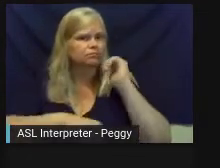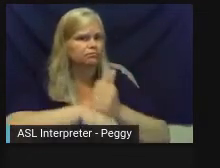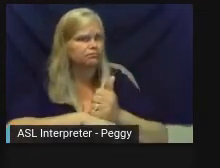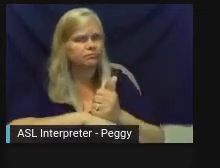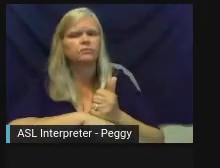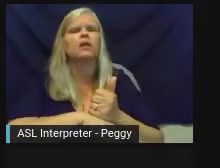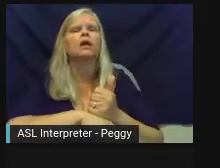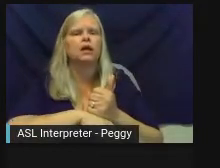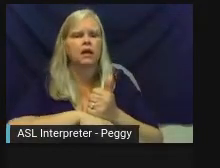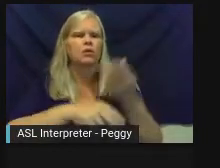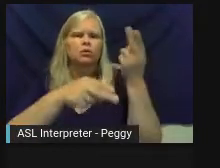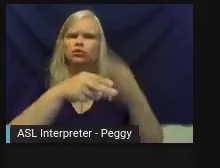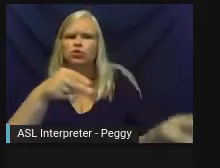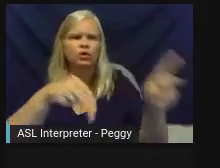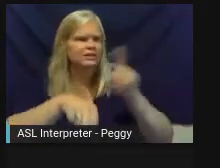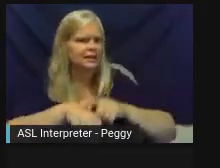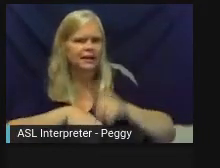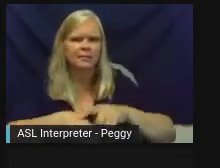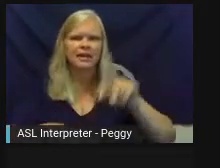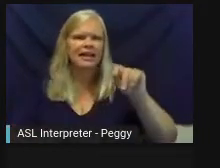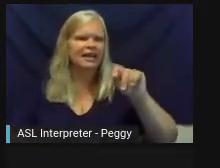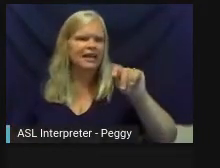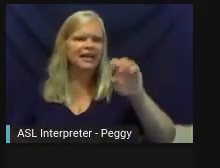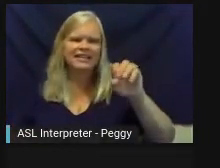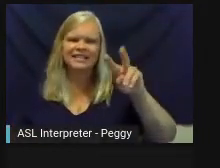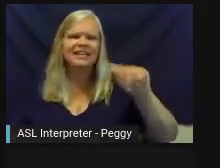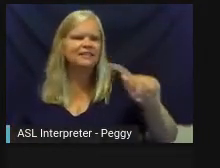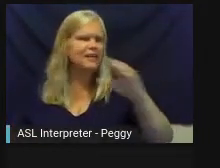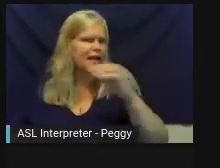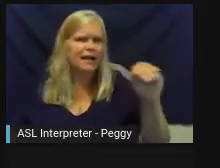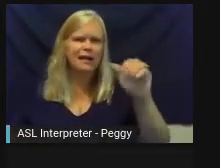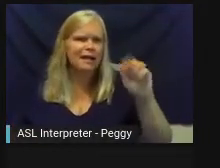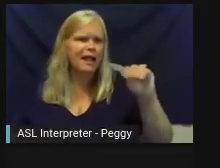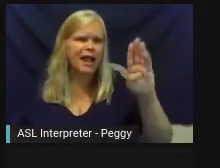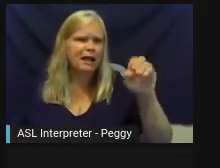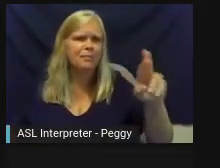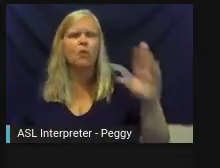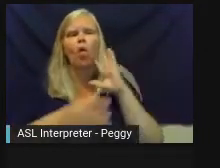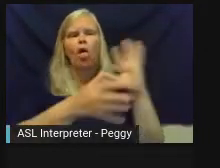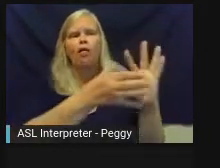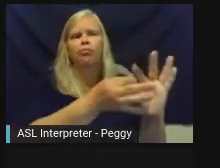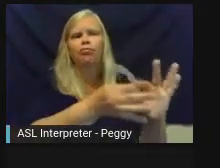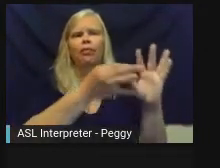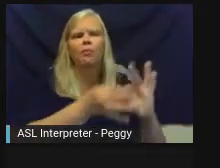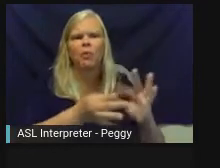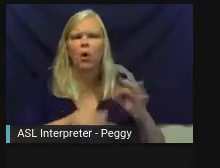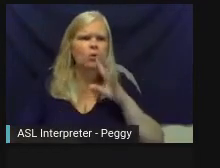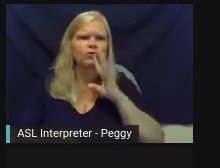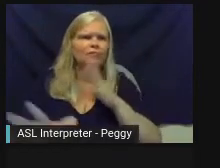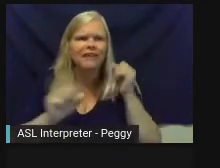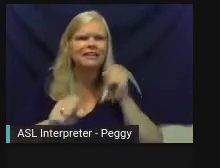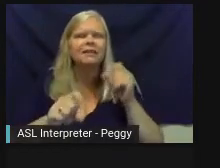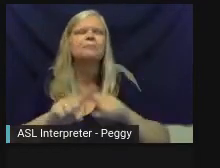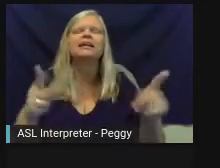short timeframe, which I'm sure Teva and Amber will cover in their remarks. We went kind of fast. But we were actually cultivating